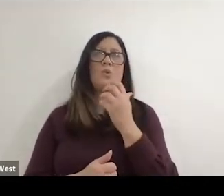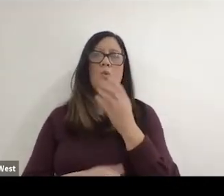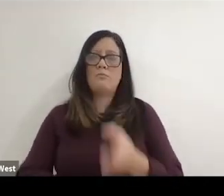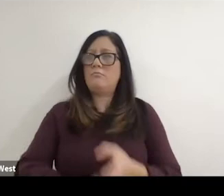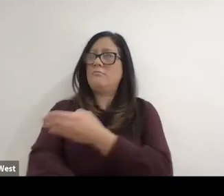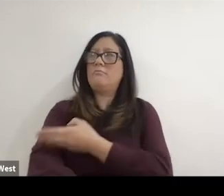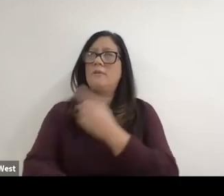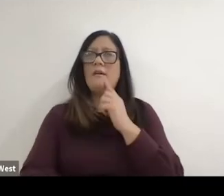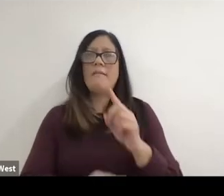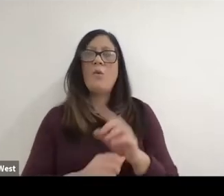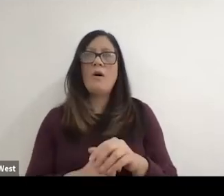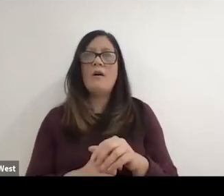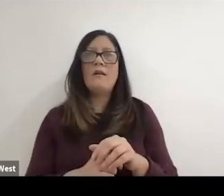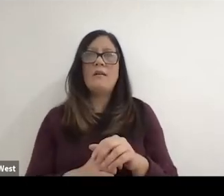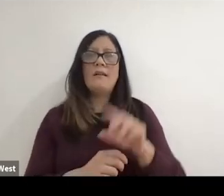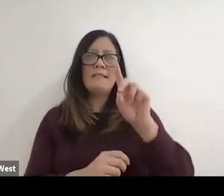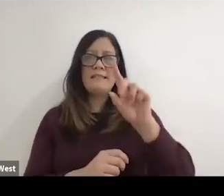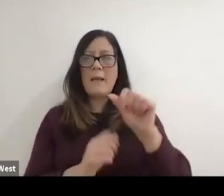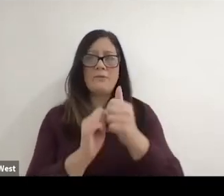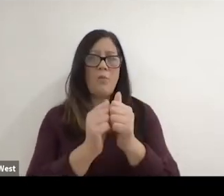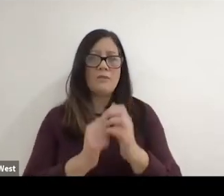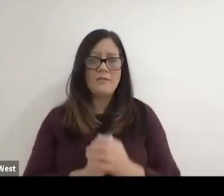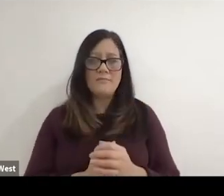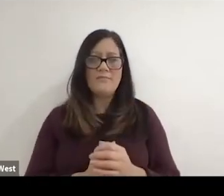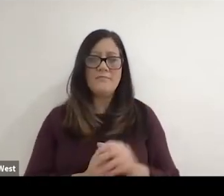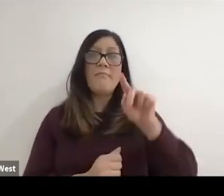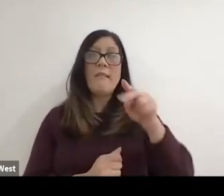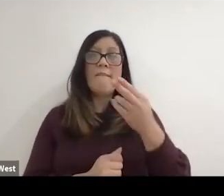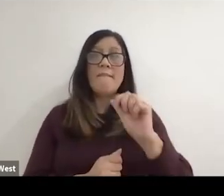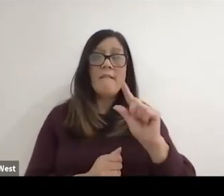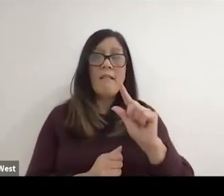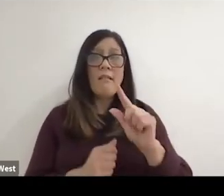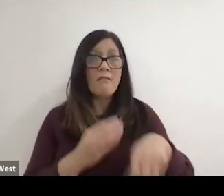massively huge thing for disabled sports. But Phil can probably Philip